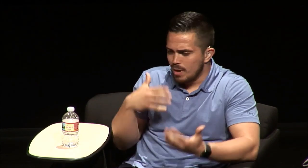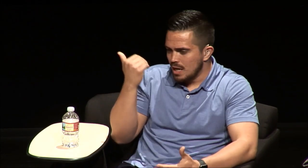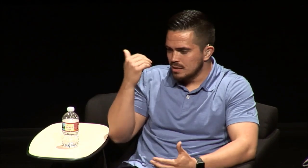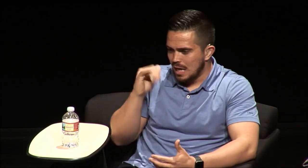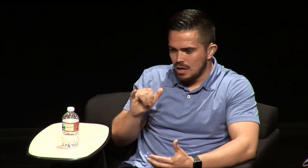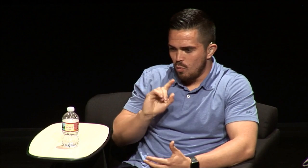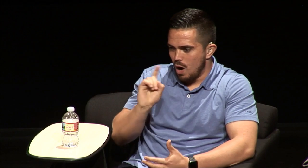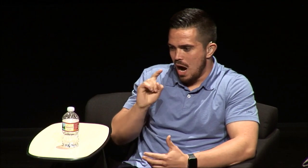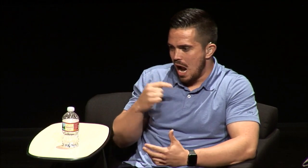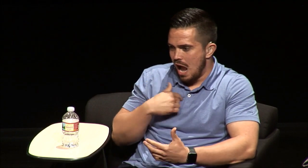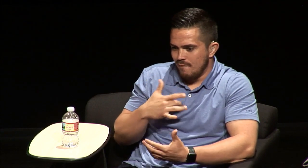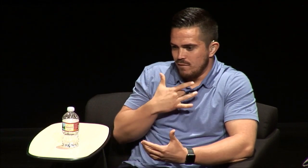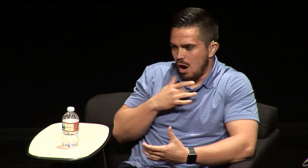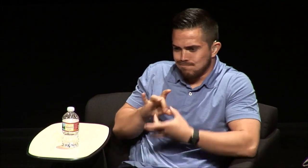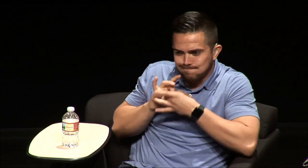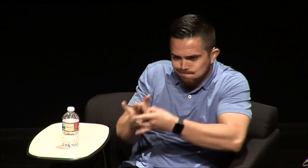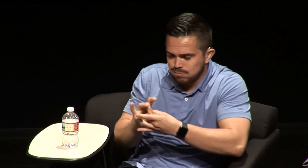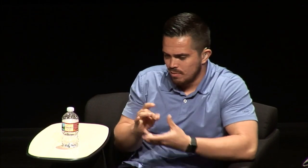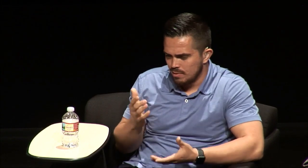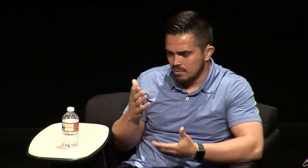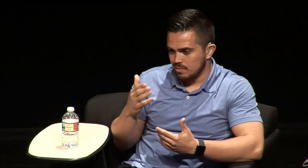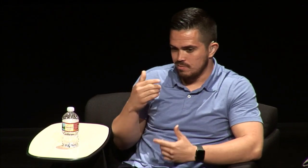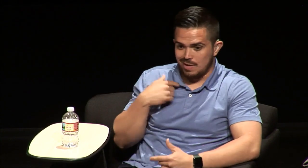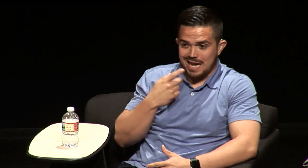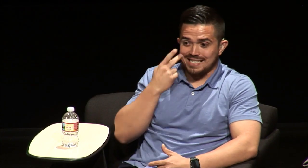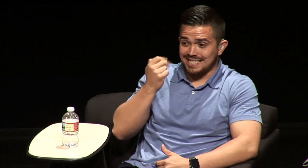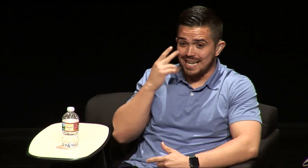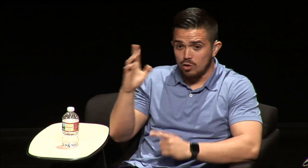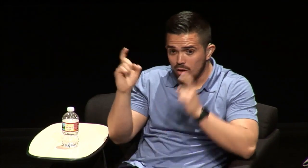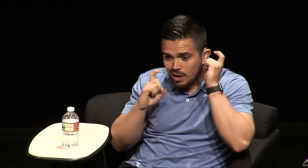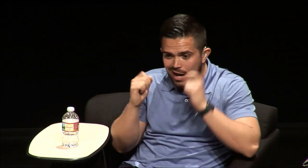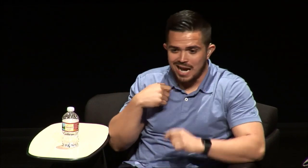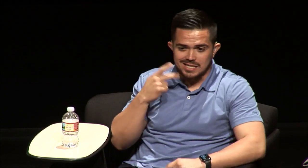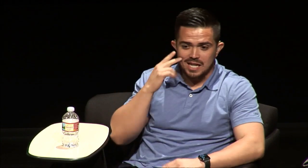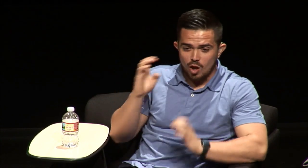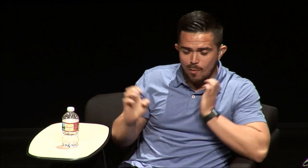socialization because that's where I felt I belonged you know I could see